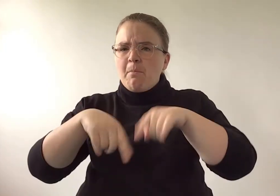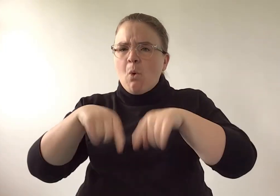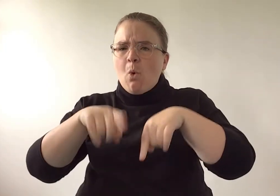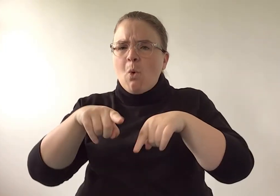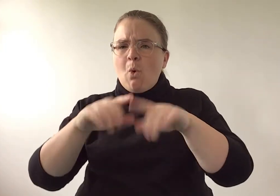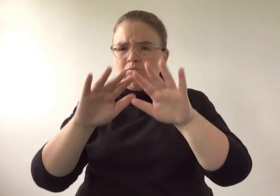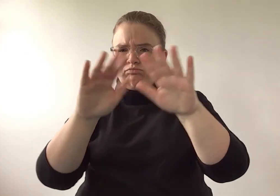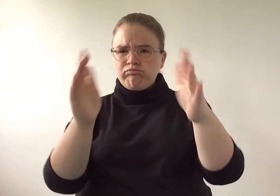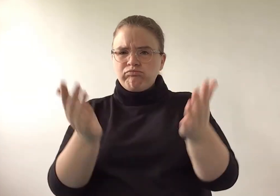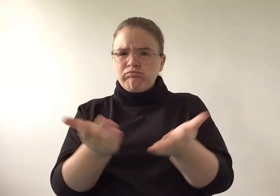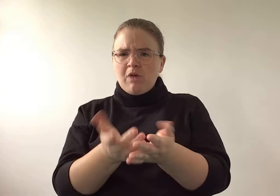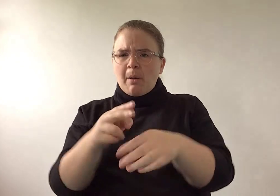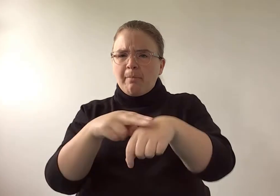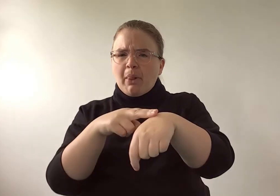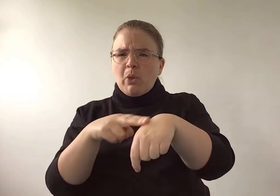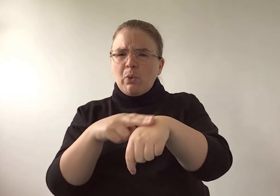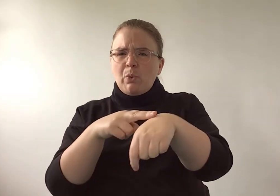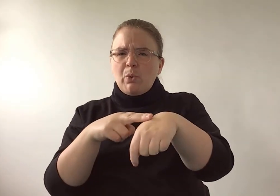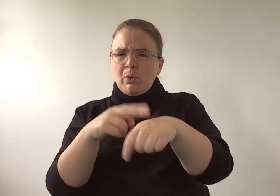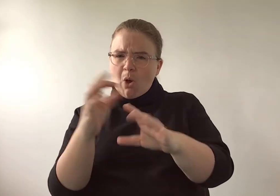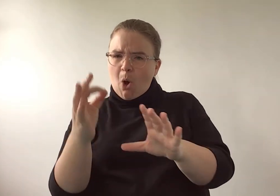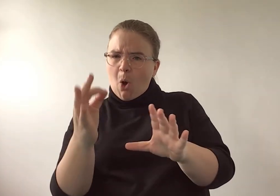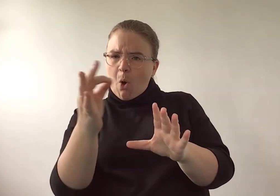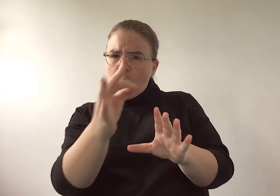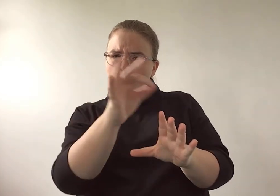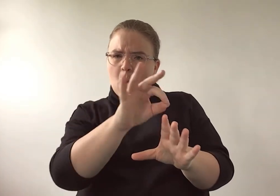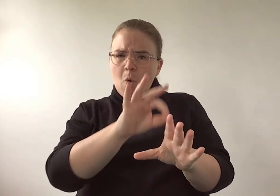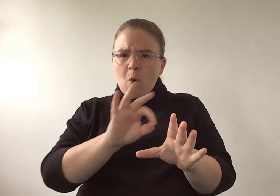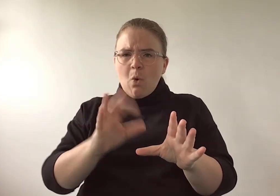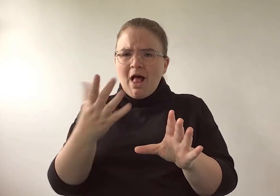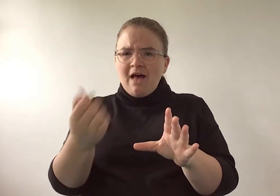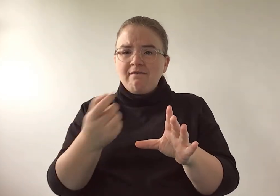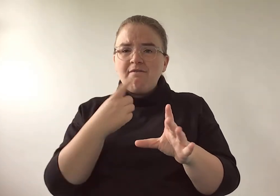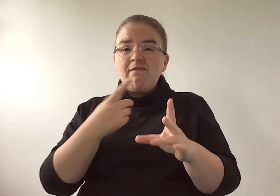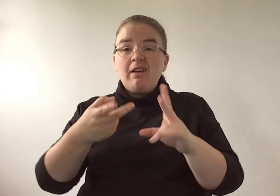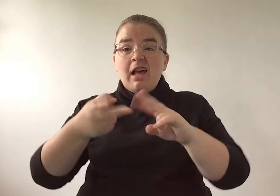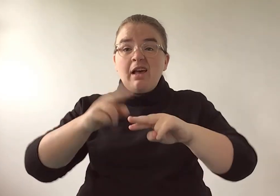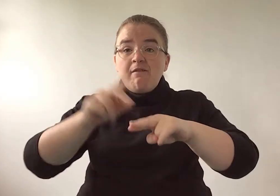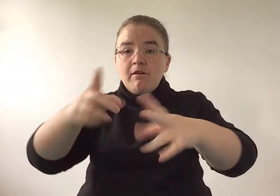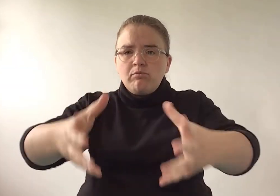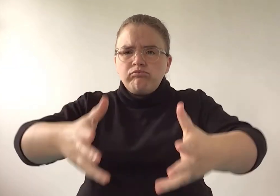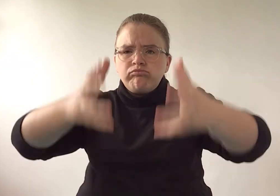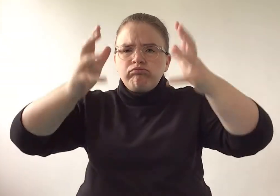thing in the exhibition has to be a football. It's big and blue with holes around the outside